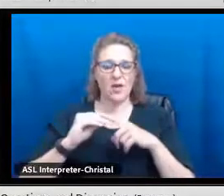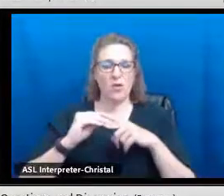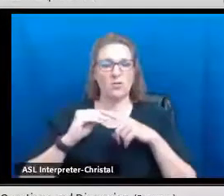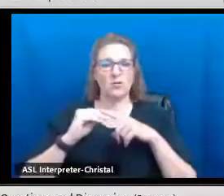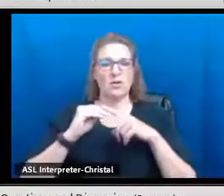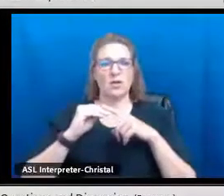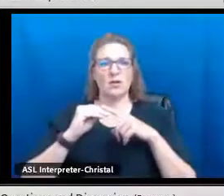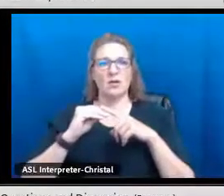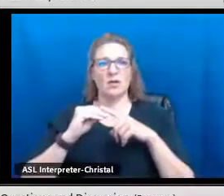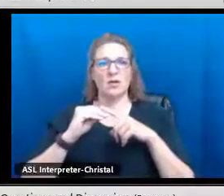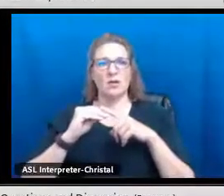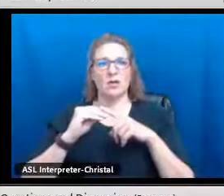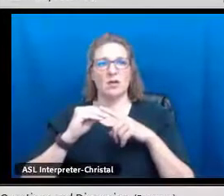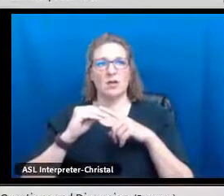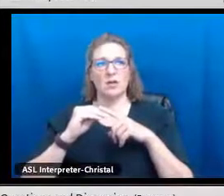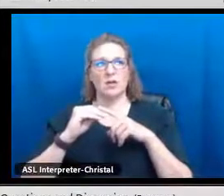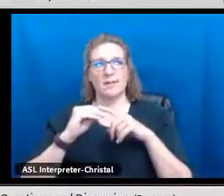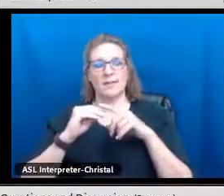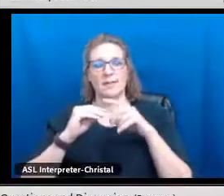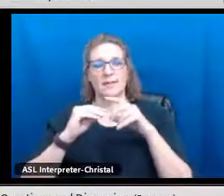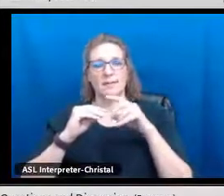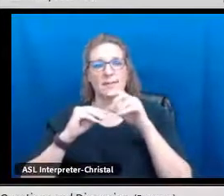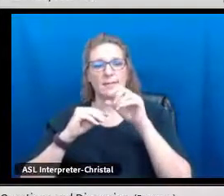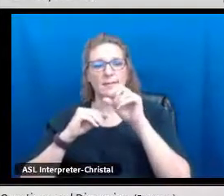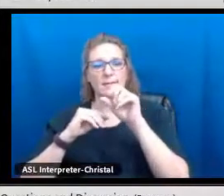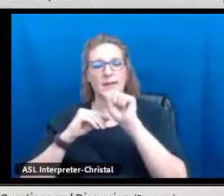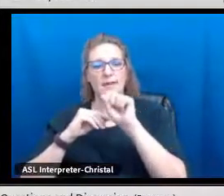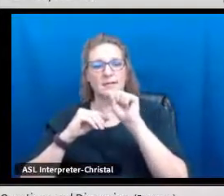I do see there is a question.